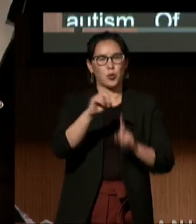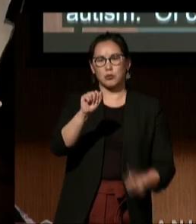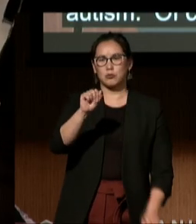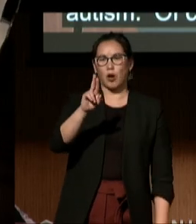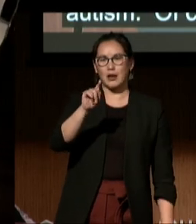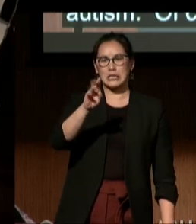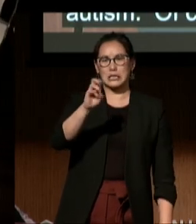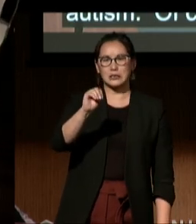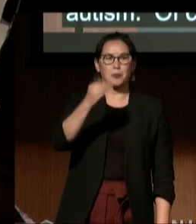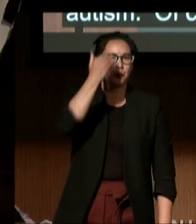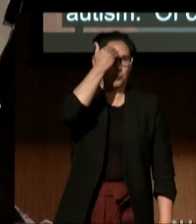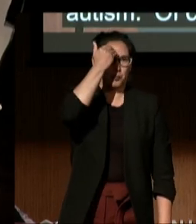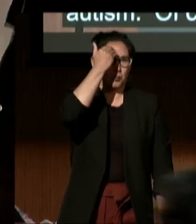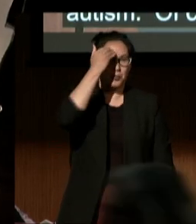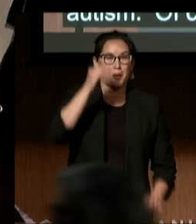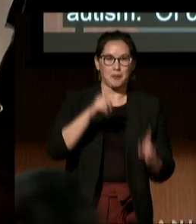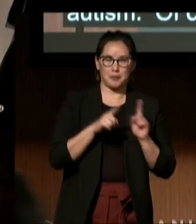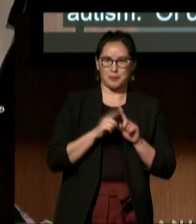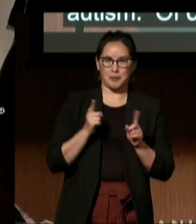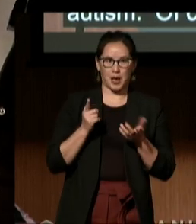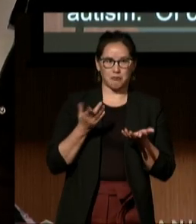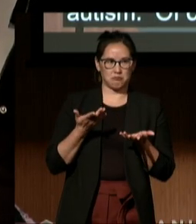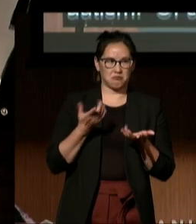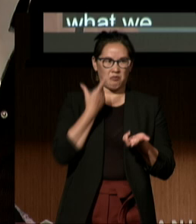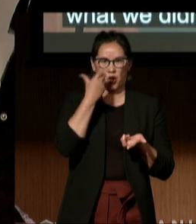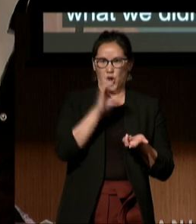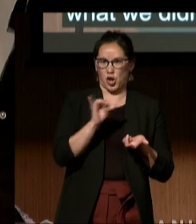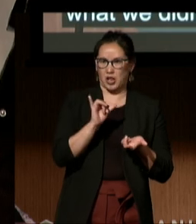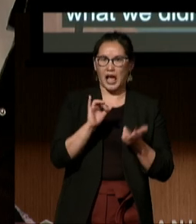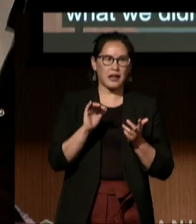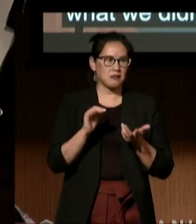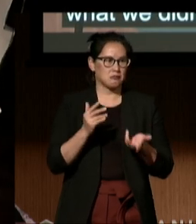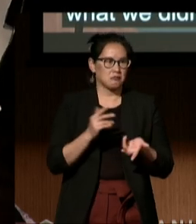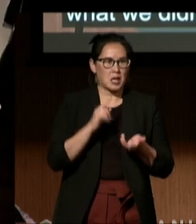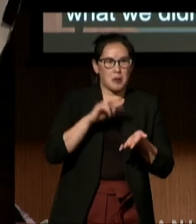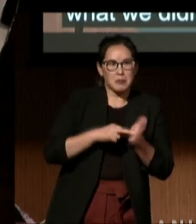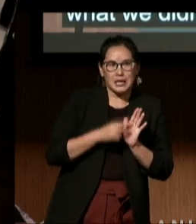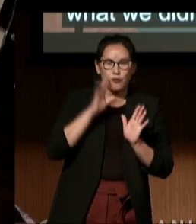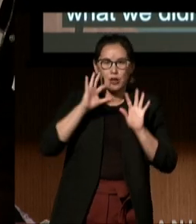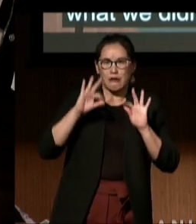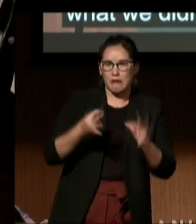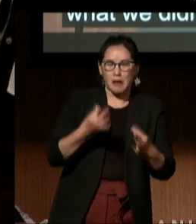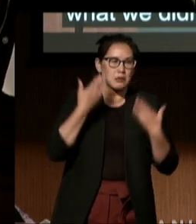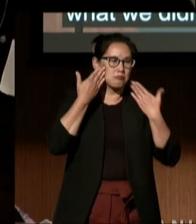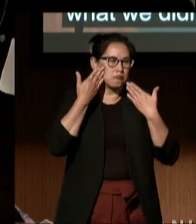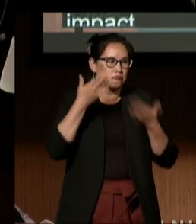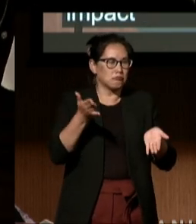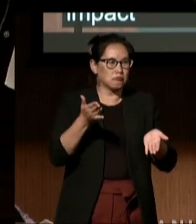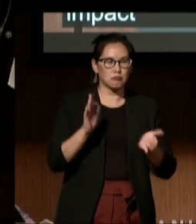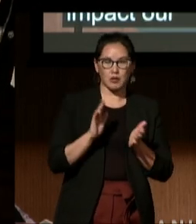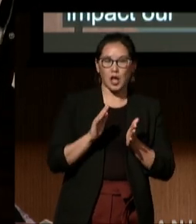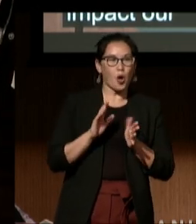but what we didn't know was how this was going to impact our family and what changes we had to make for Gustavo's wellbeing.